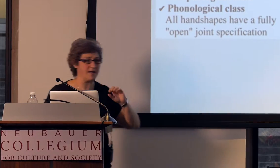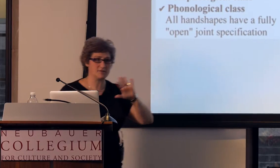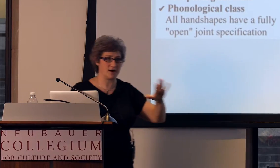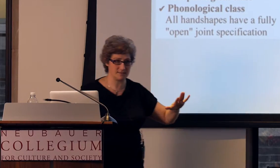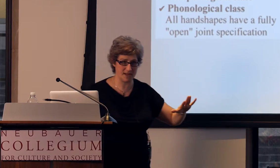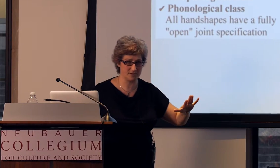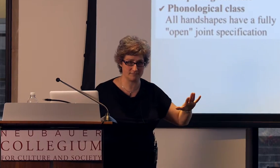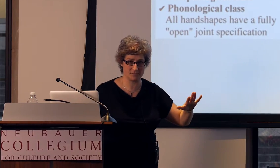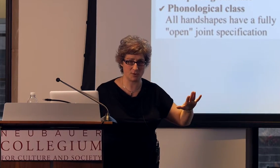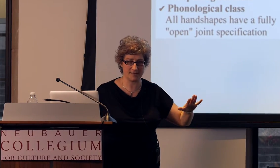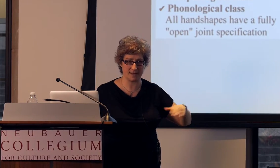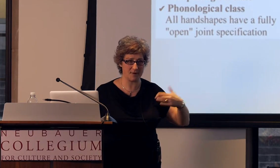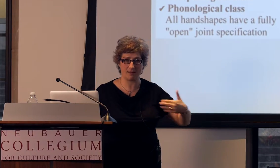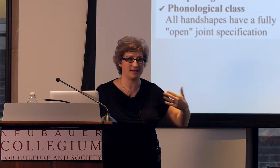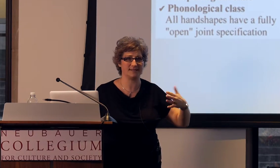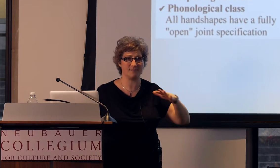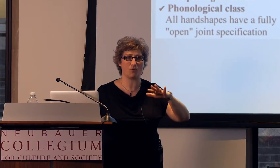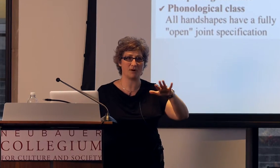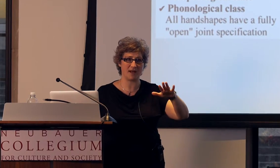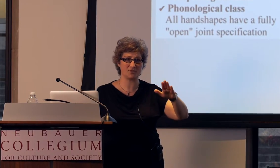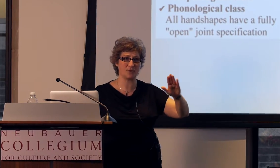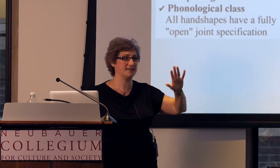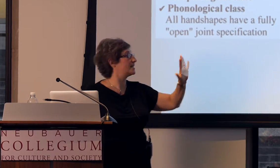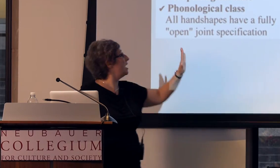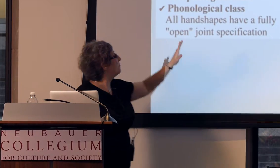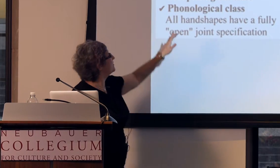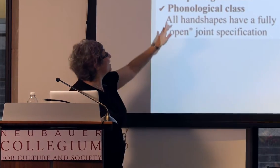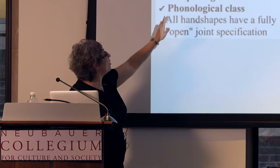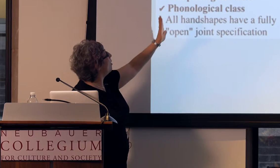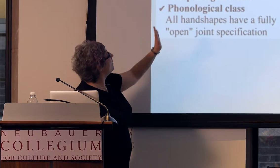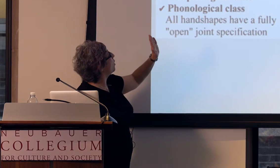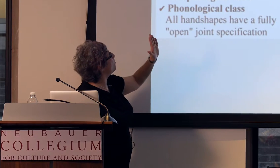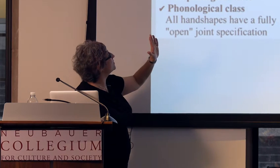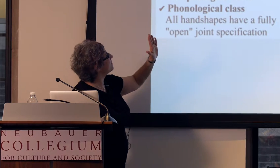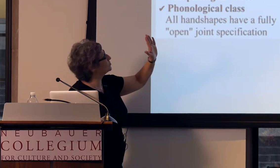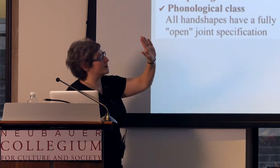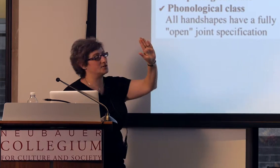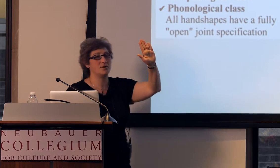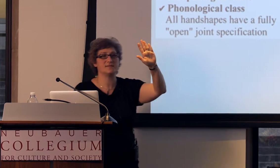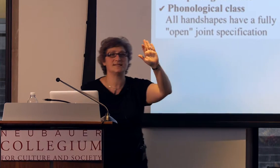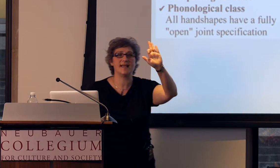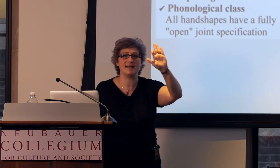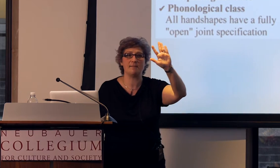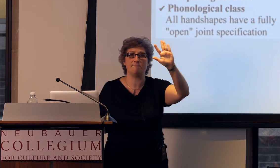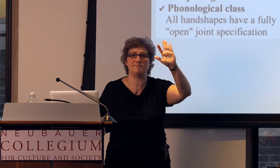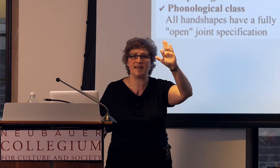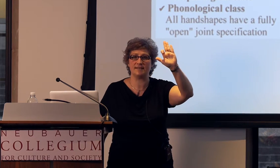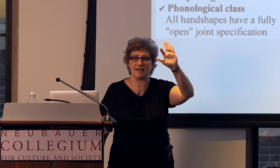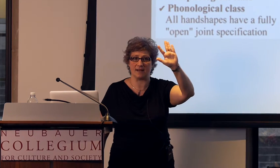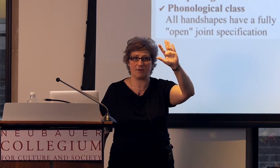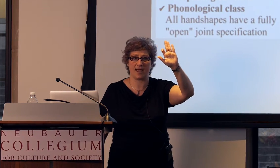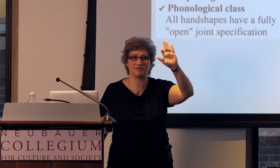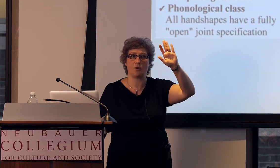I haven't talked about joints, I'm not gonna say more about joints, but they're all open on the joints, you don't see any bending, okay,